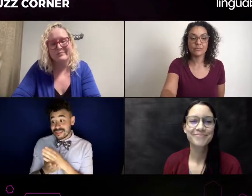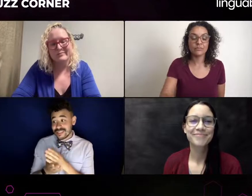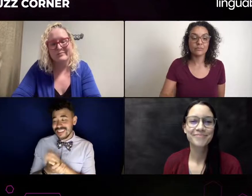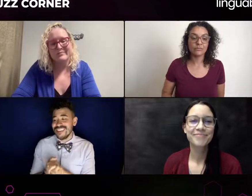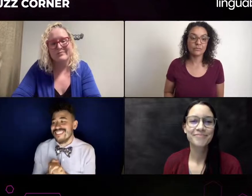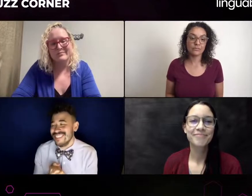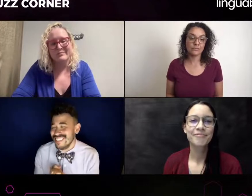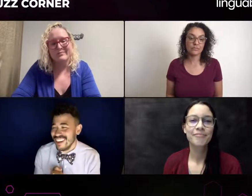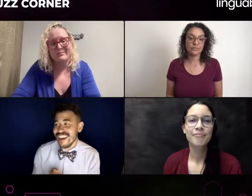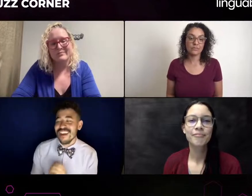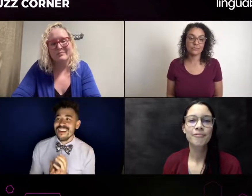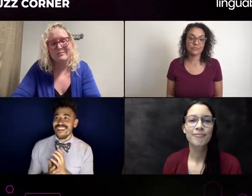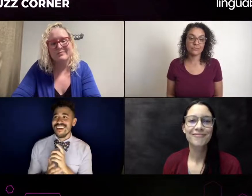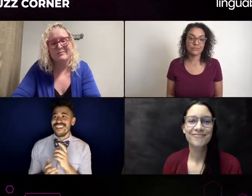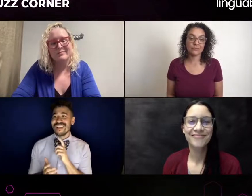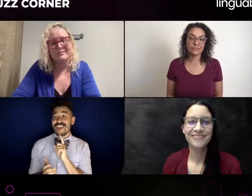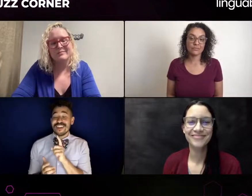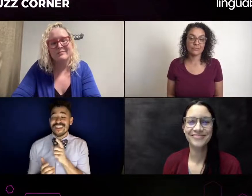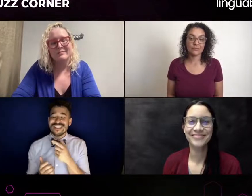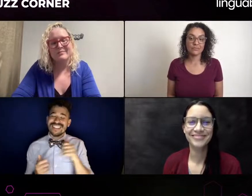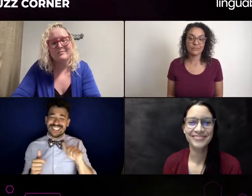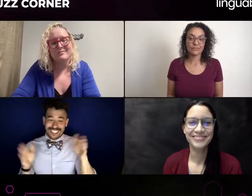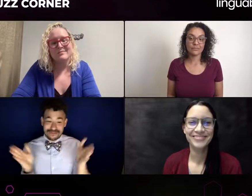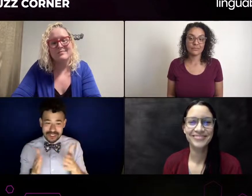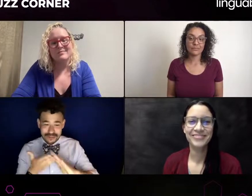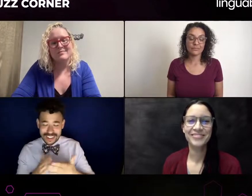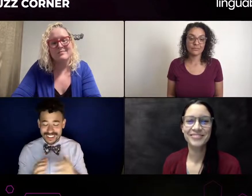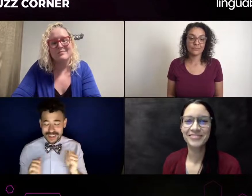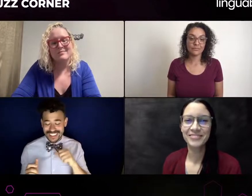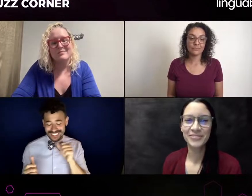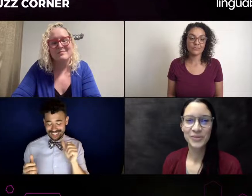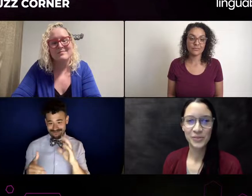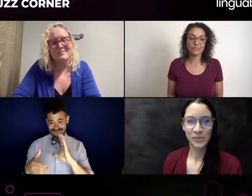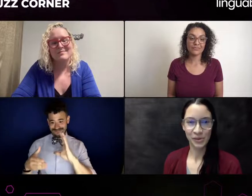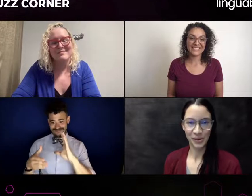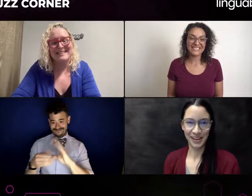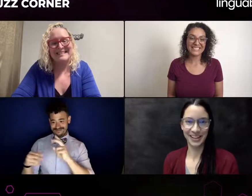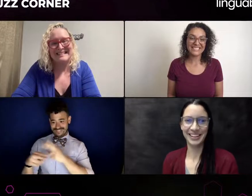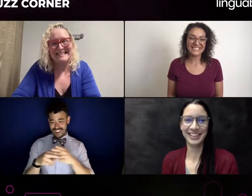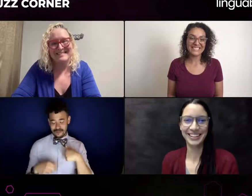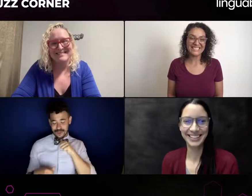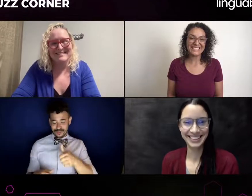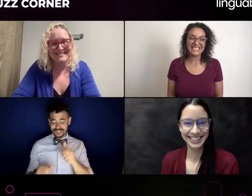But if they don't aspire to become an actor, they want to work as an interpreter,